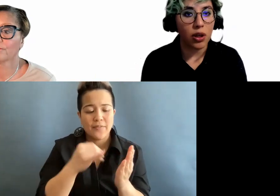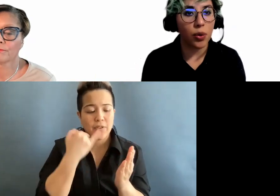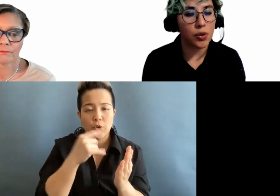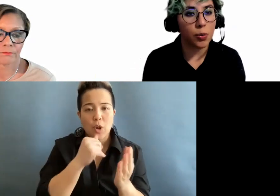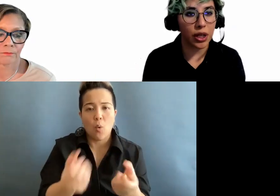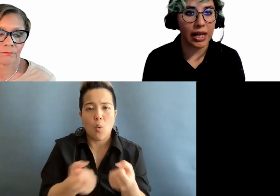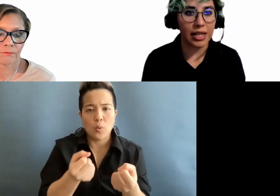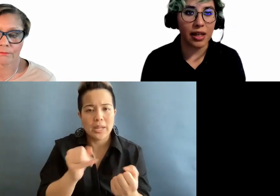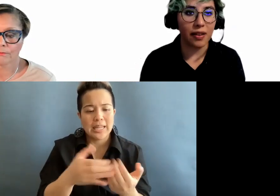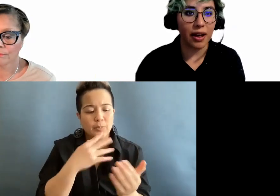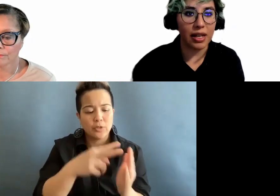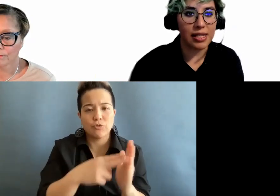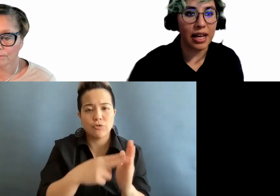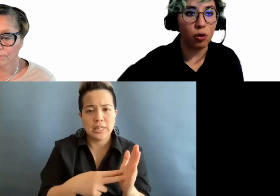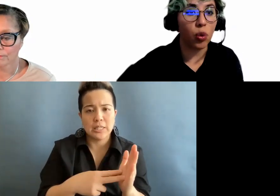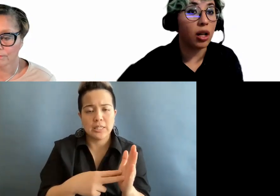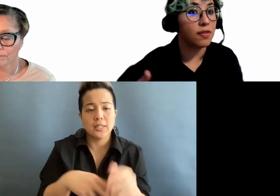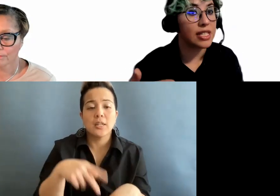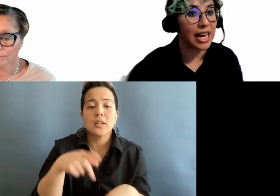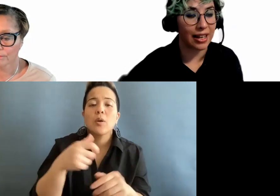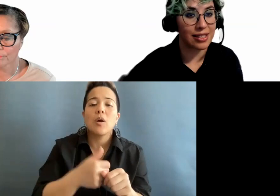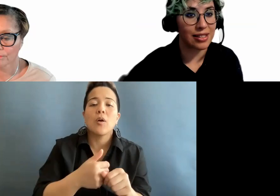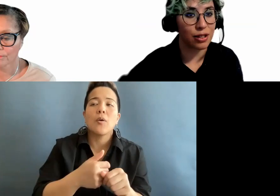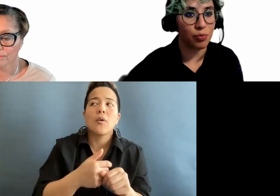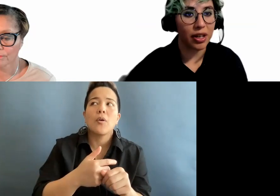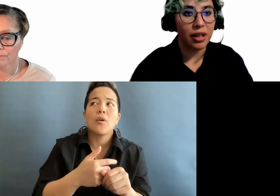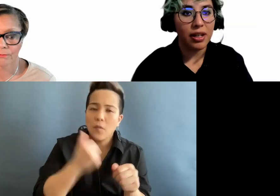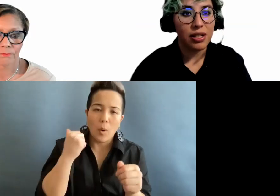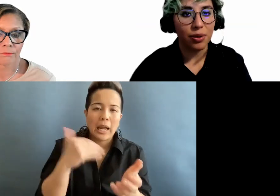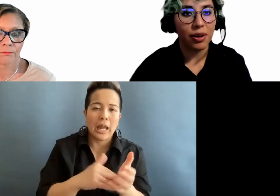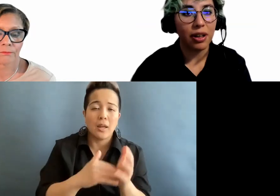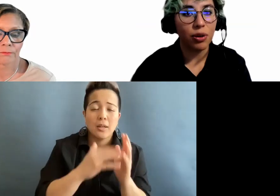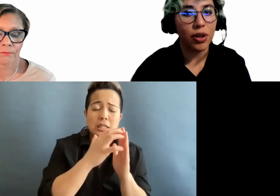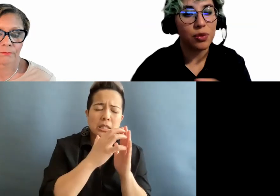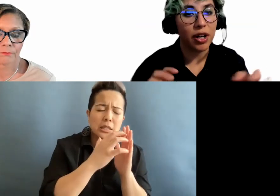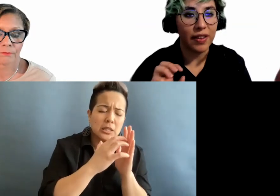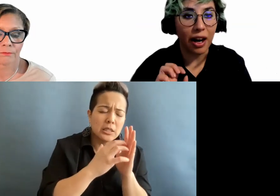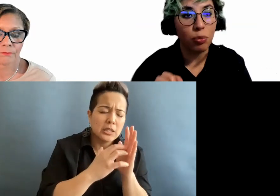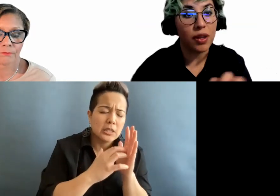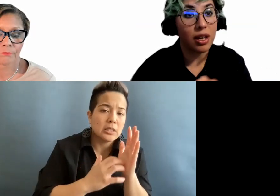You want to avoid anything that is a wall of text. So you want to break that up with